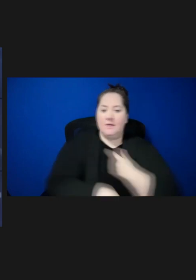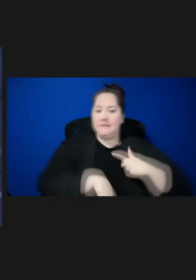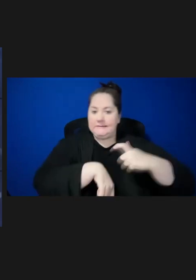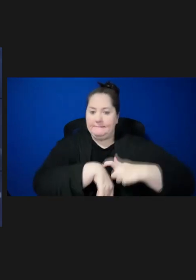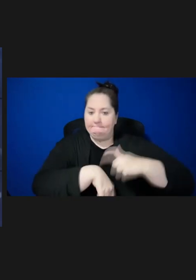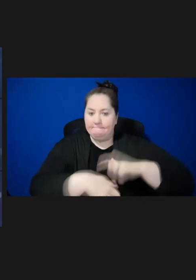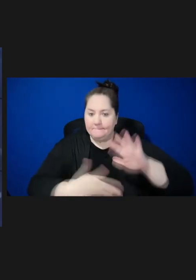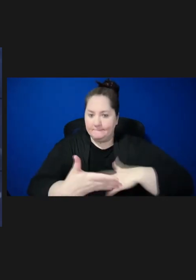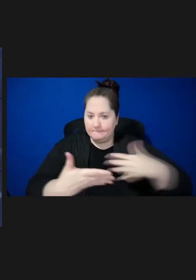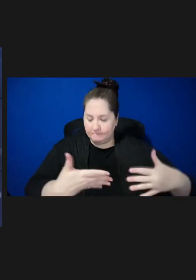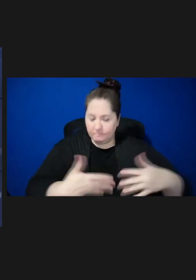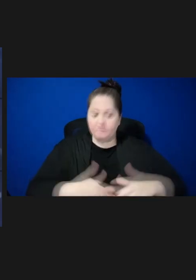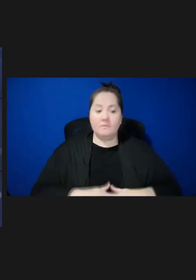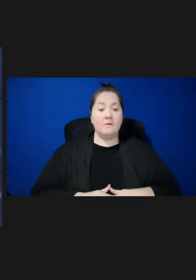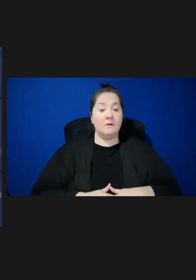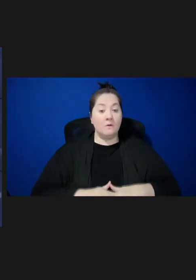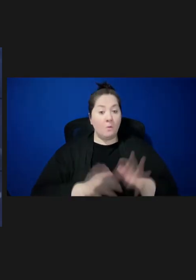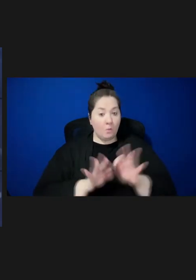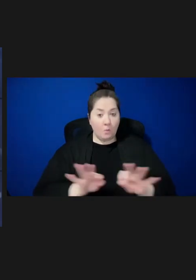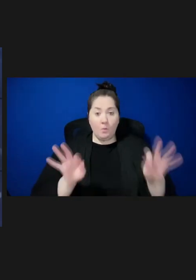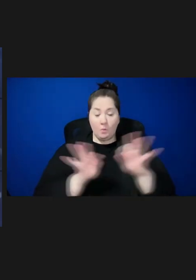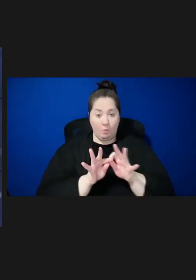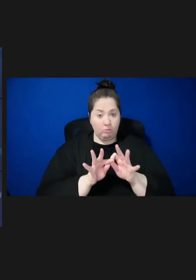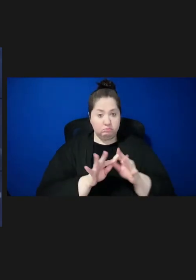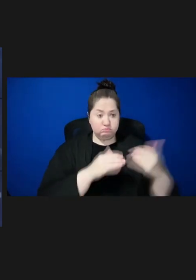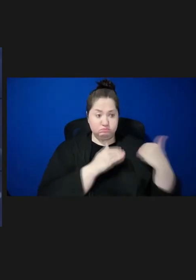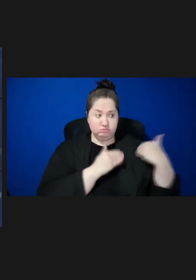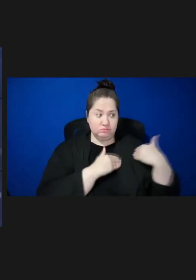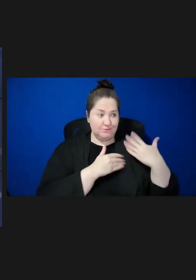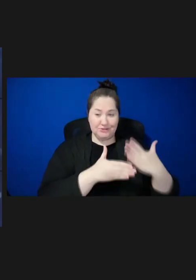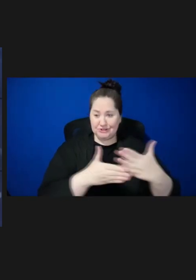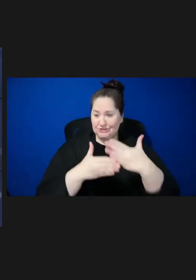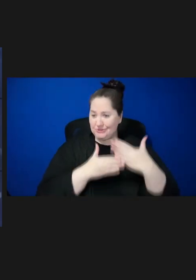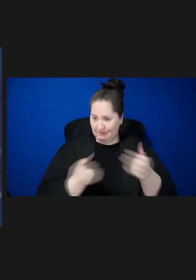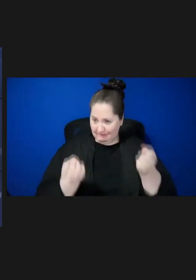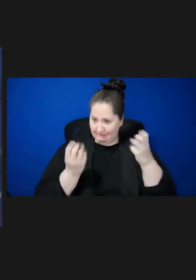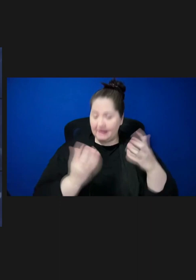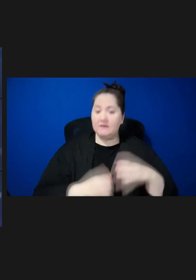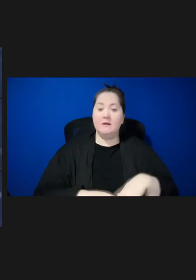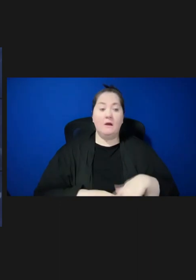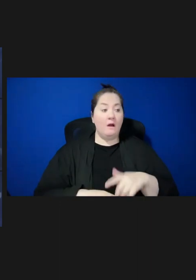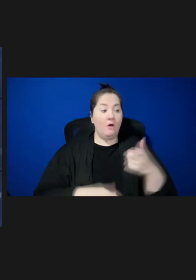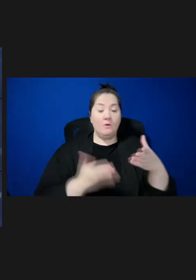It is an essential responsibility shared by many, including other public health leaders,